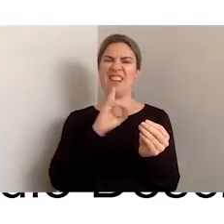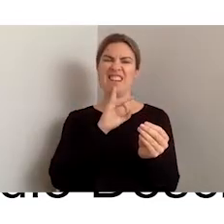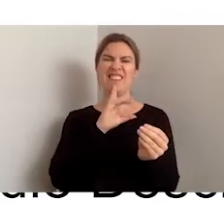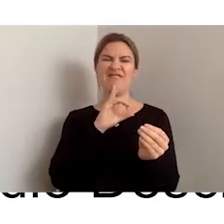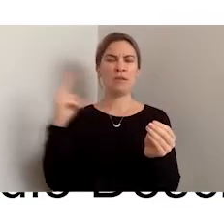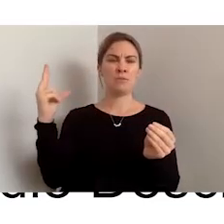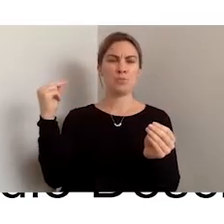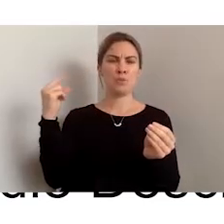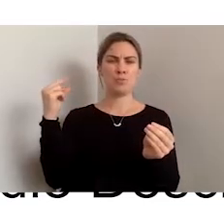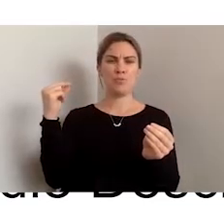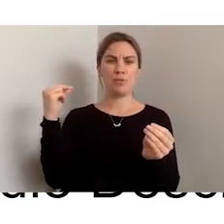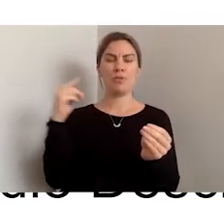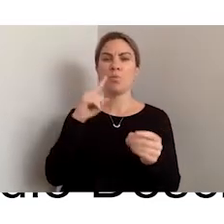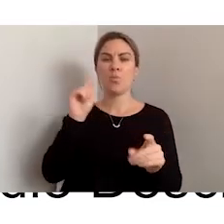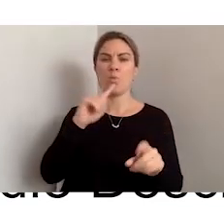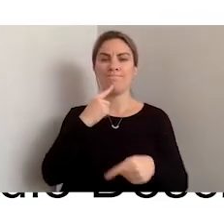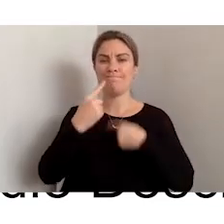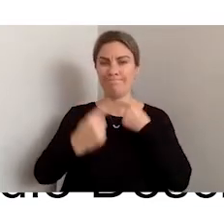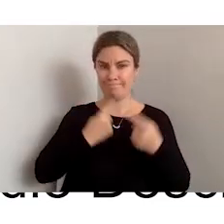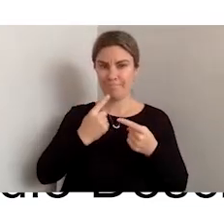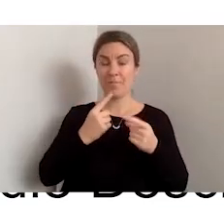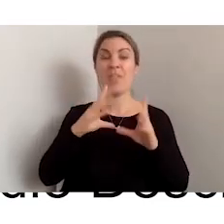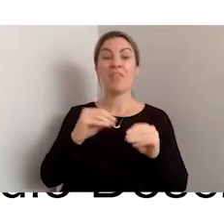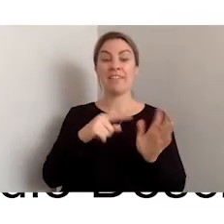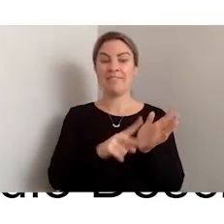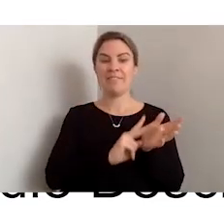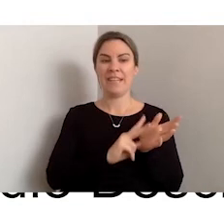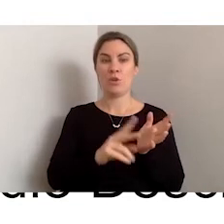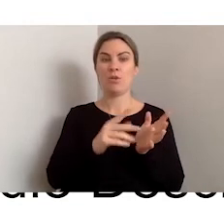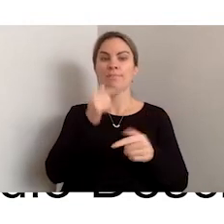video again. So what that actually does is it interrupts the continuity